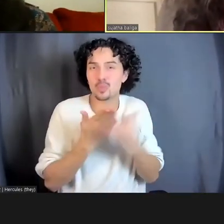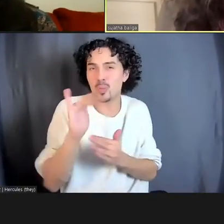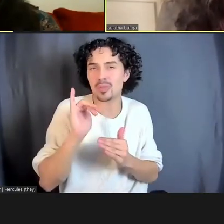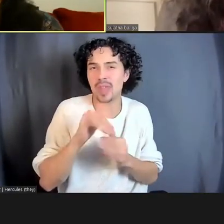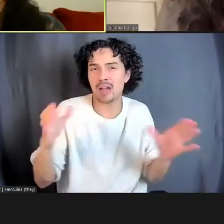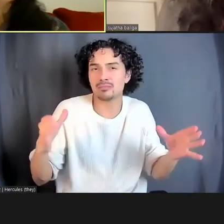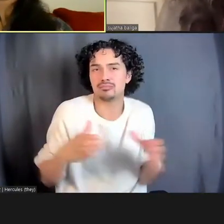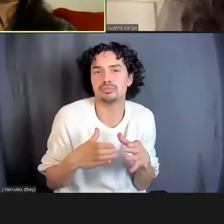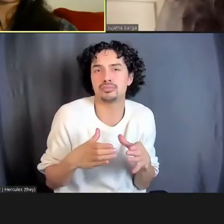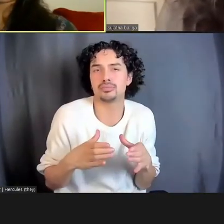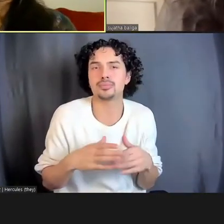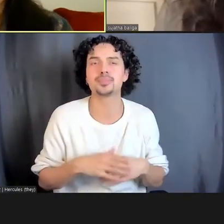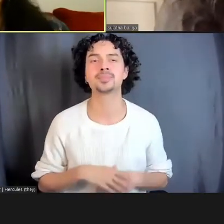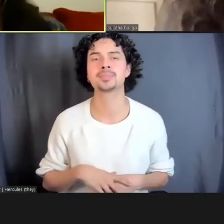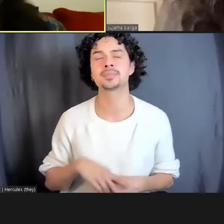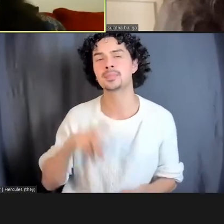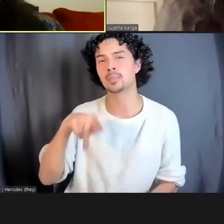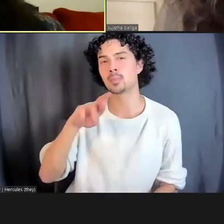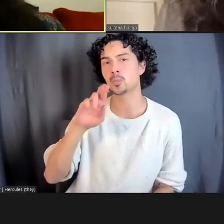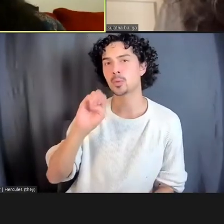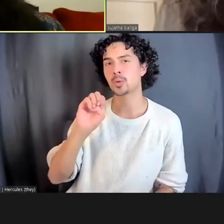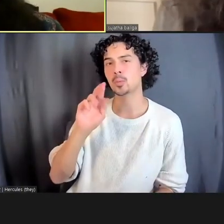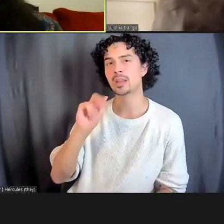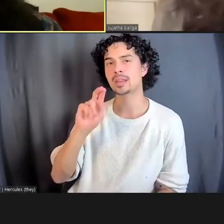And I remember reading somewhere that you also talked about how the system